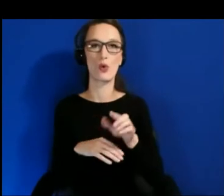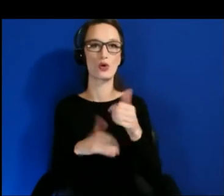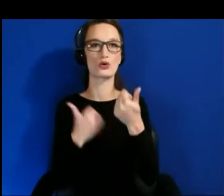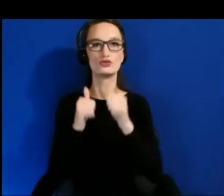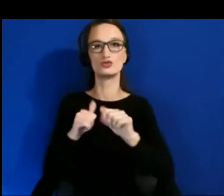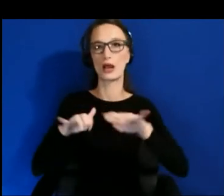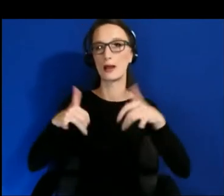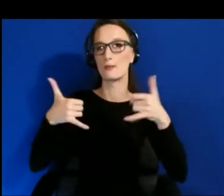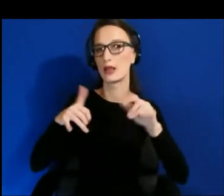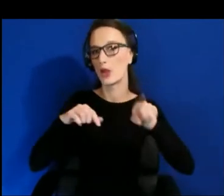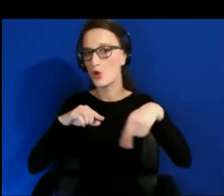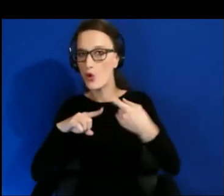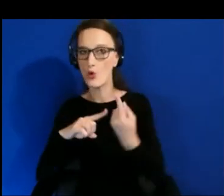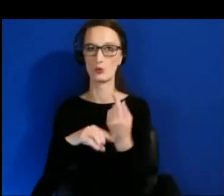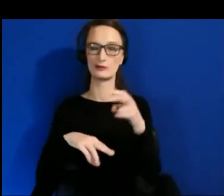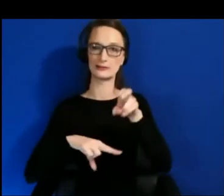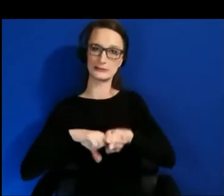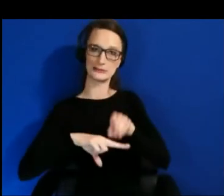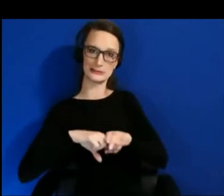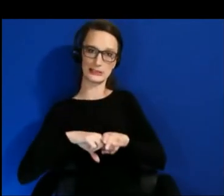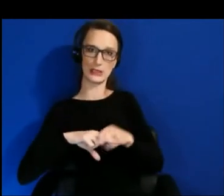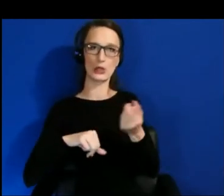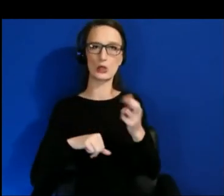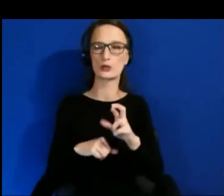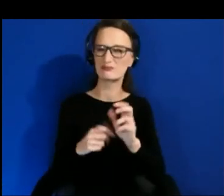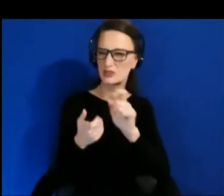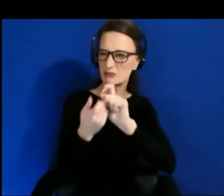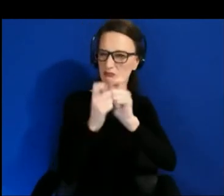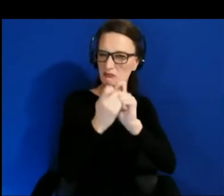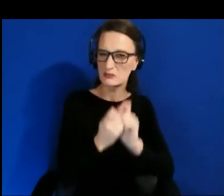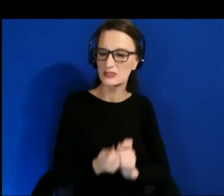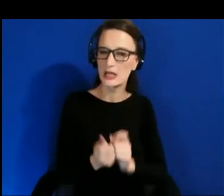and seeing if you can navigate your VR application with these settings.